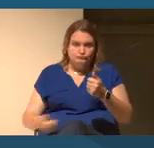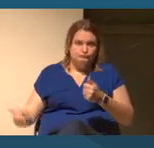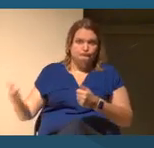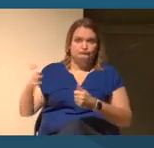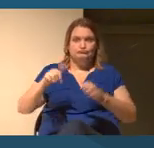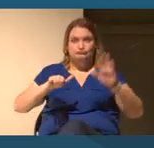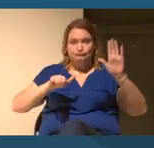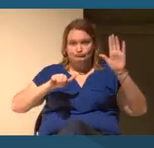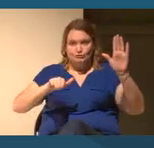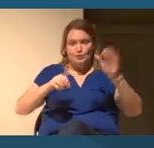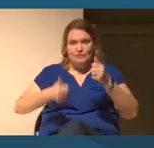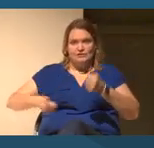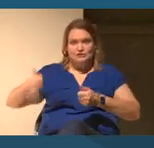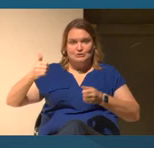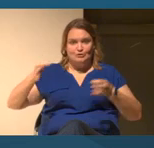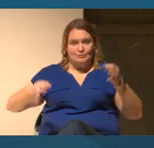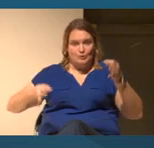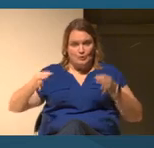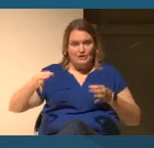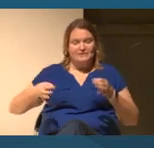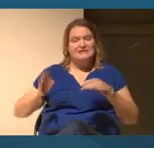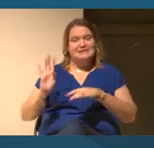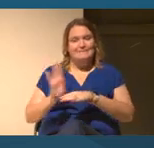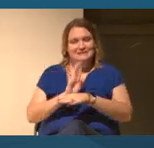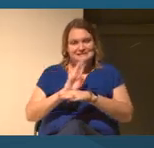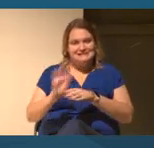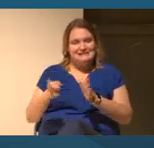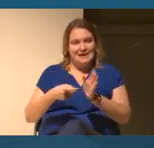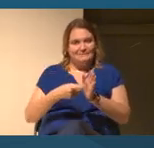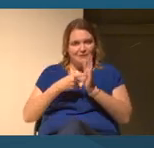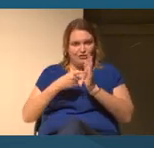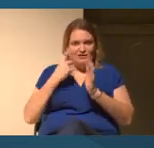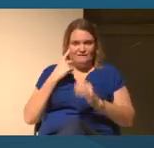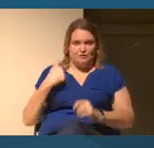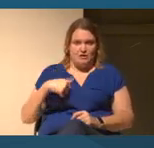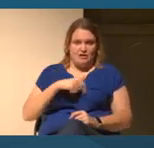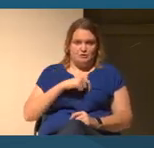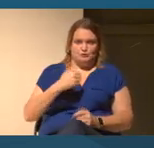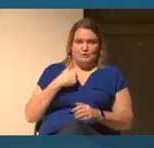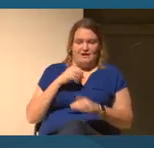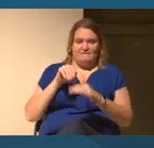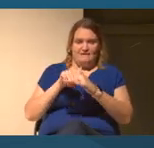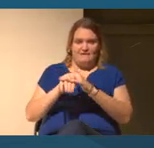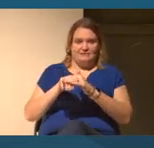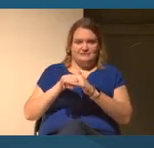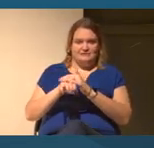that it was a business imperative for us to have access to diverse talent through higher education.